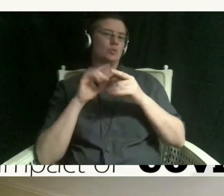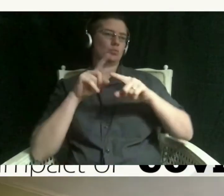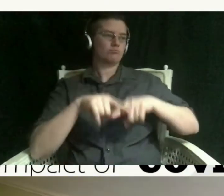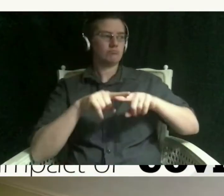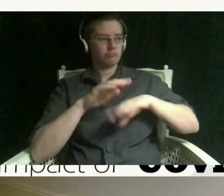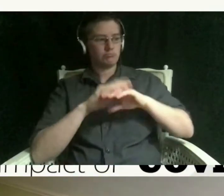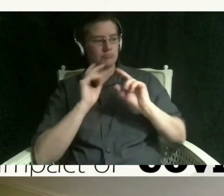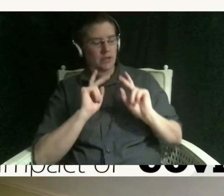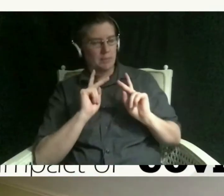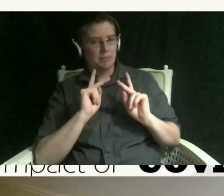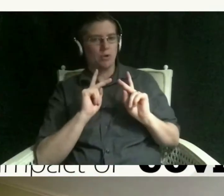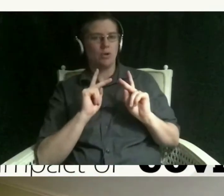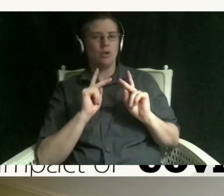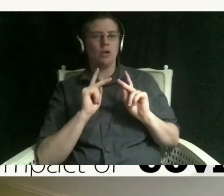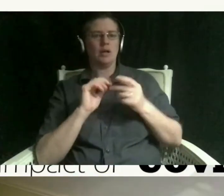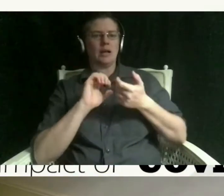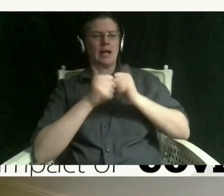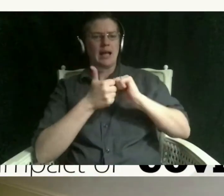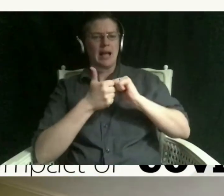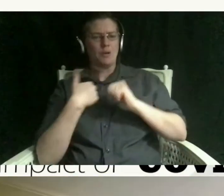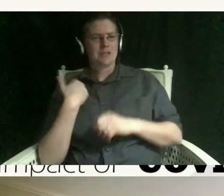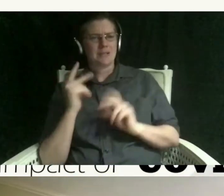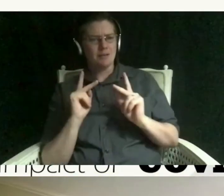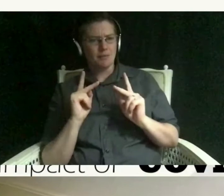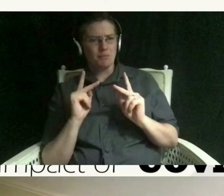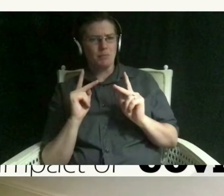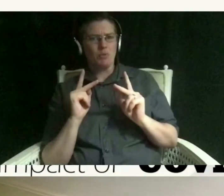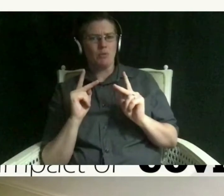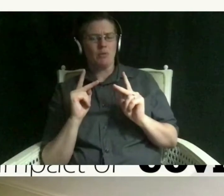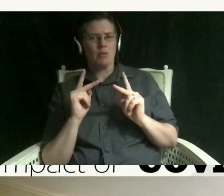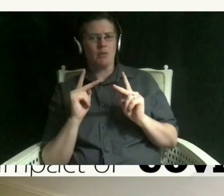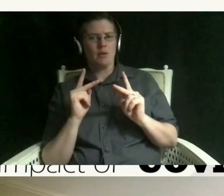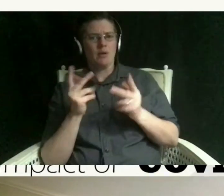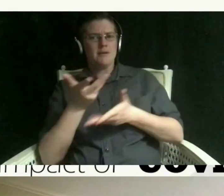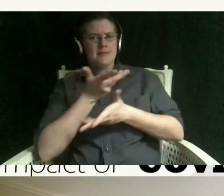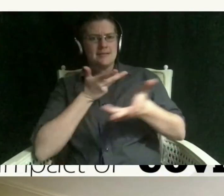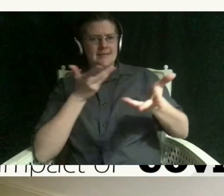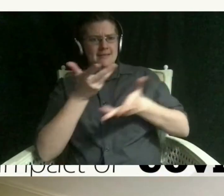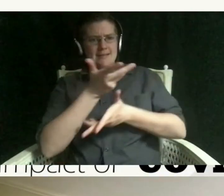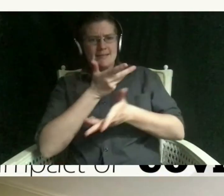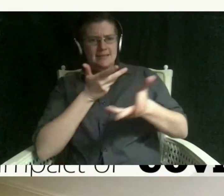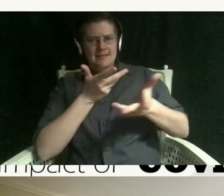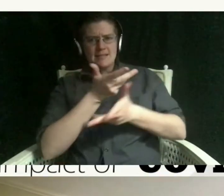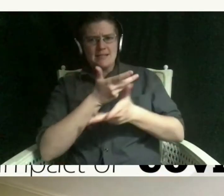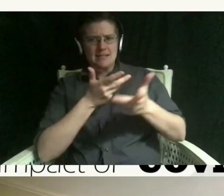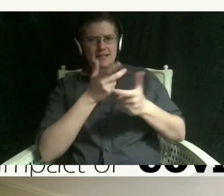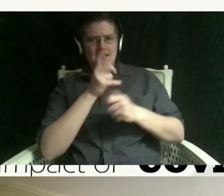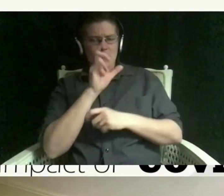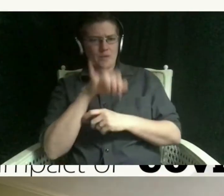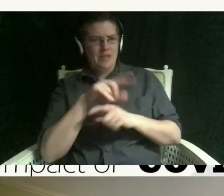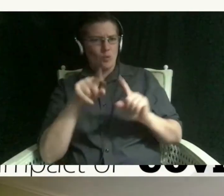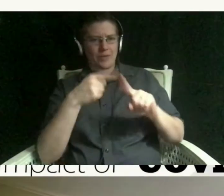how does a young person navigate that space when they can't even participate in typical rituals